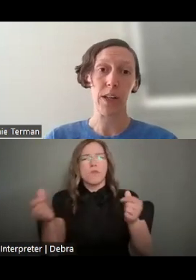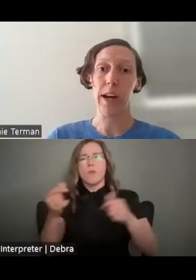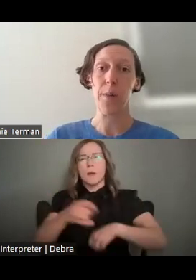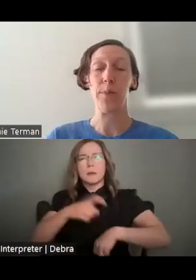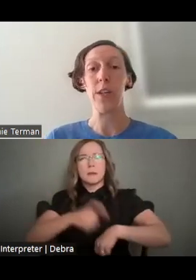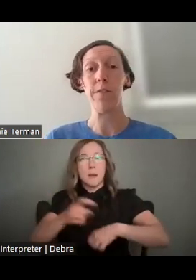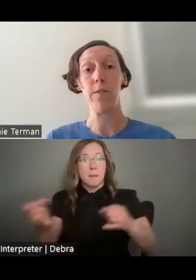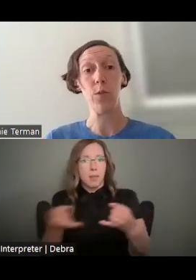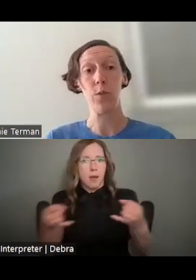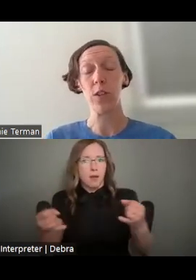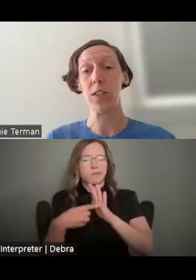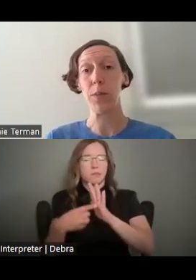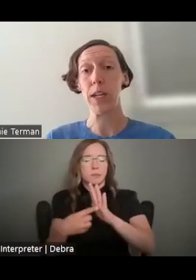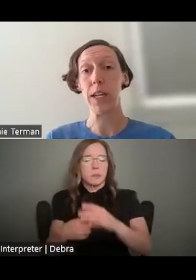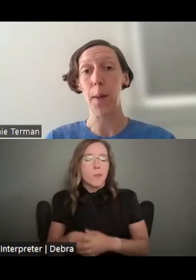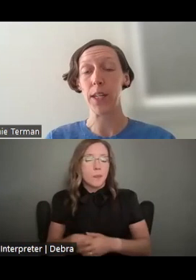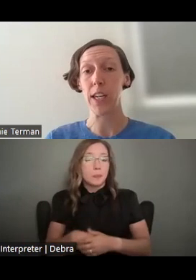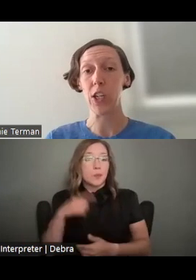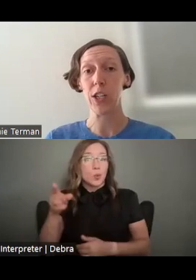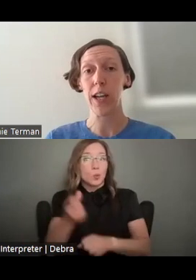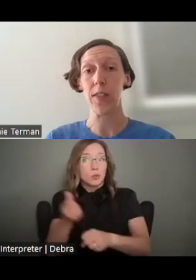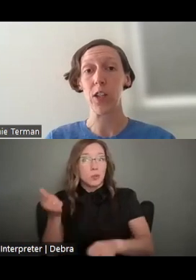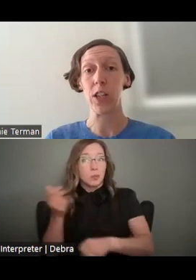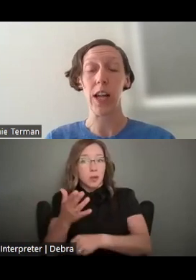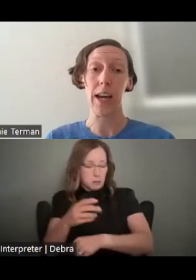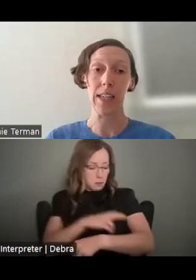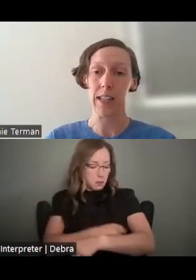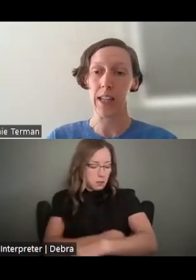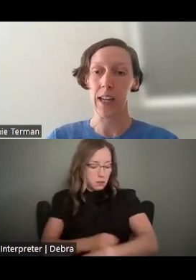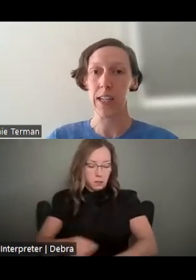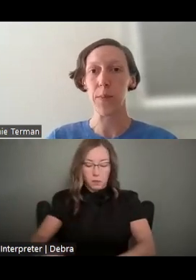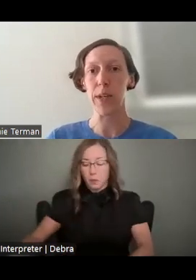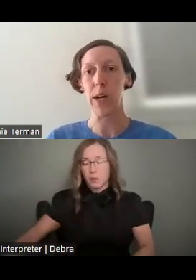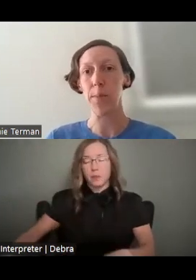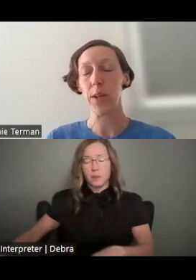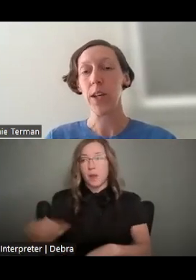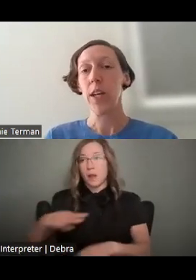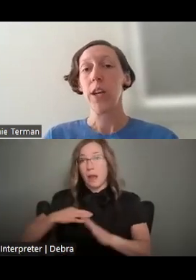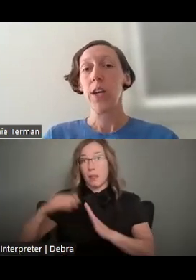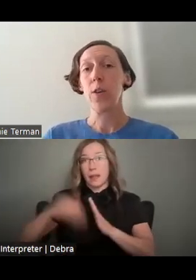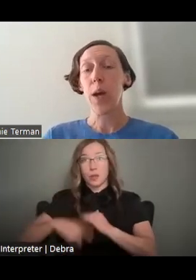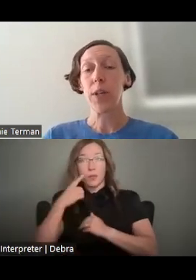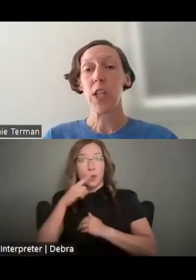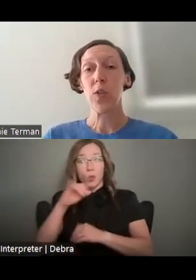IF YOU WERE TO SUBMIT AN APPLICATION AT THE JULY DEADLINE COMING UP, THOSE APPLICATIONS